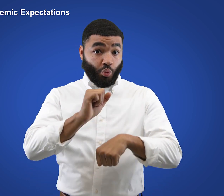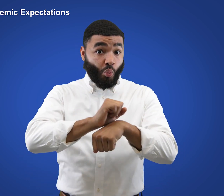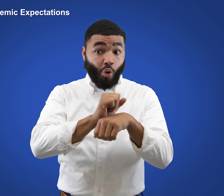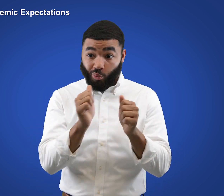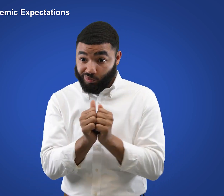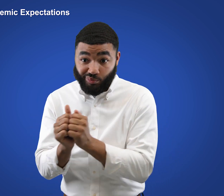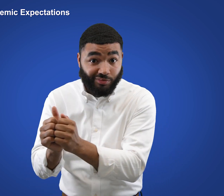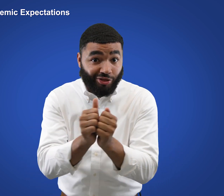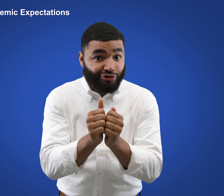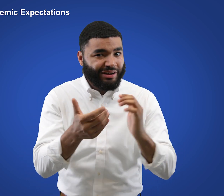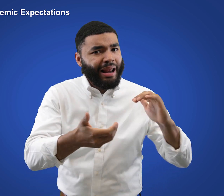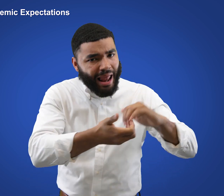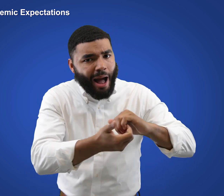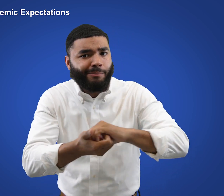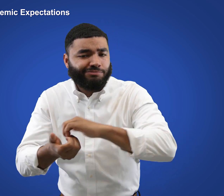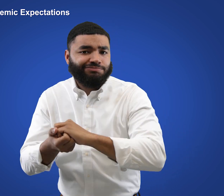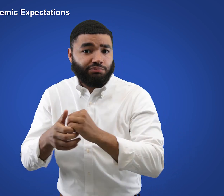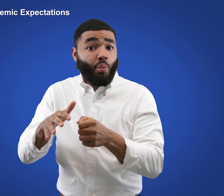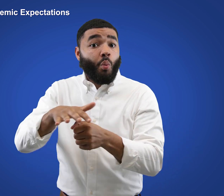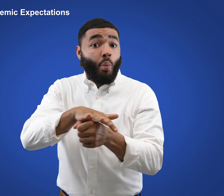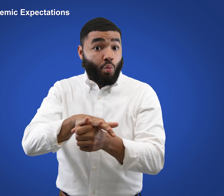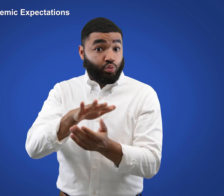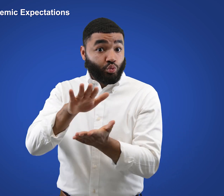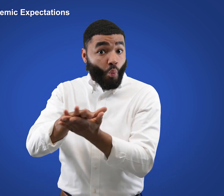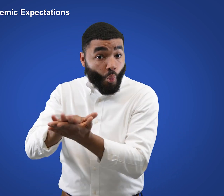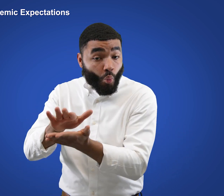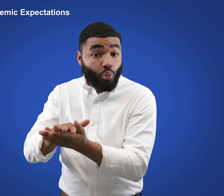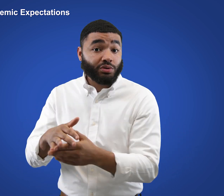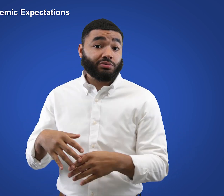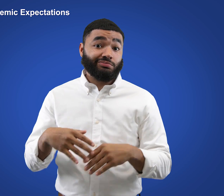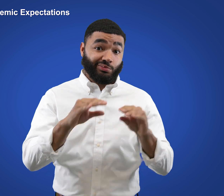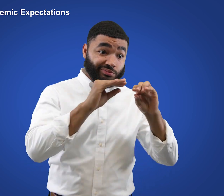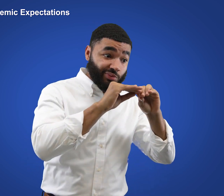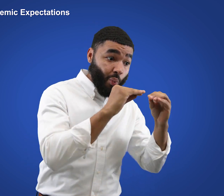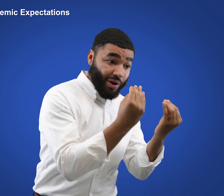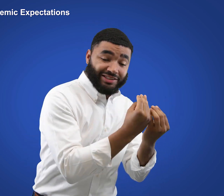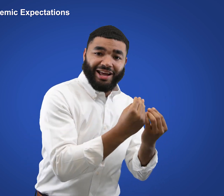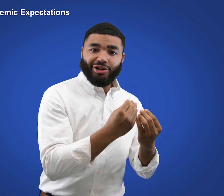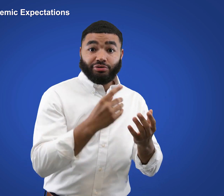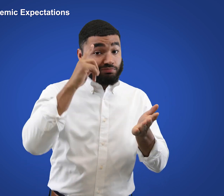Collaborate with local schools and organizations